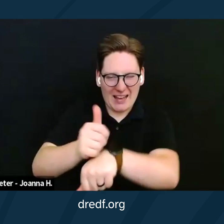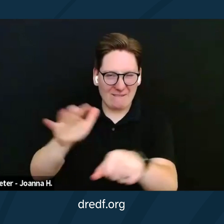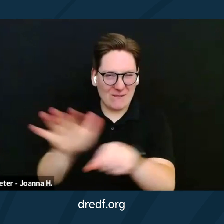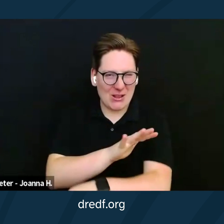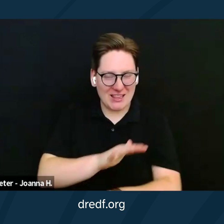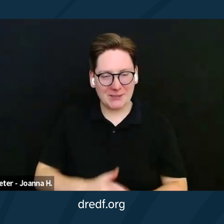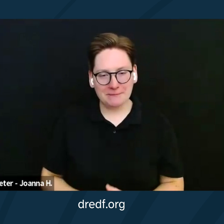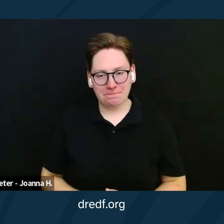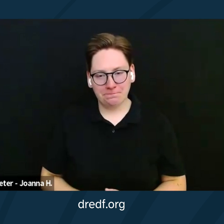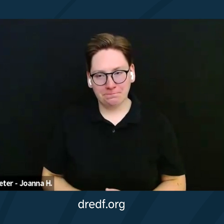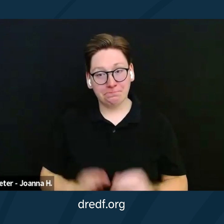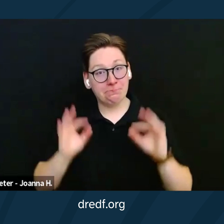Okay, can everyone hear me?